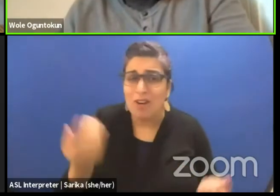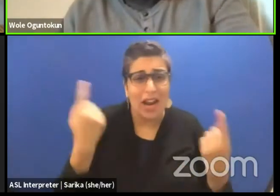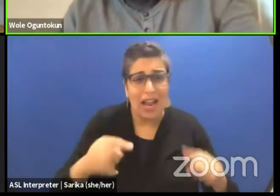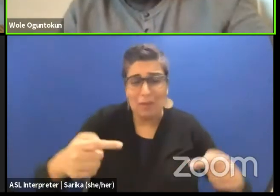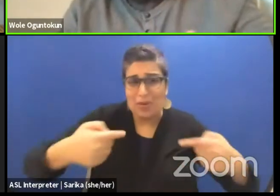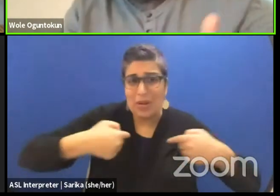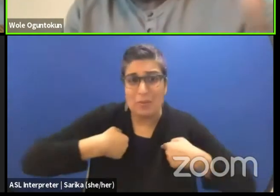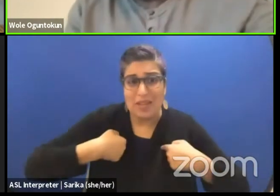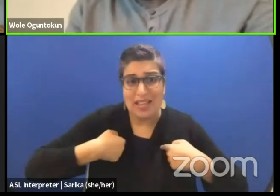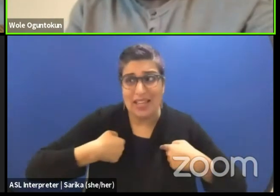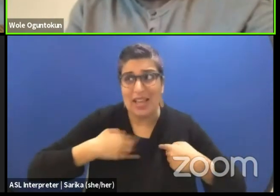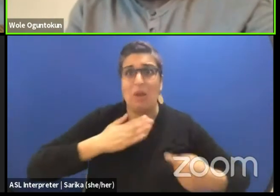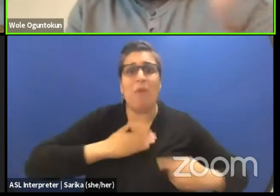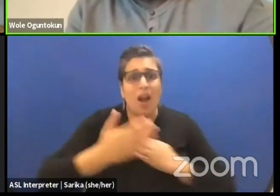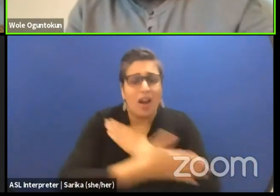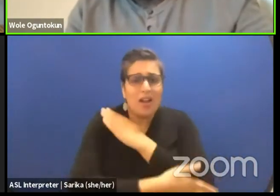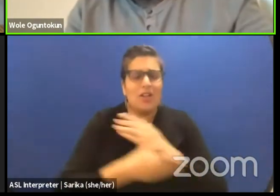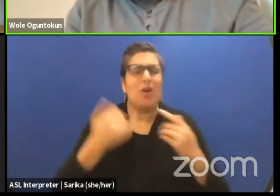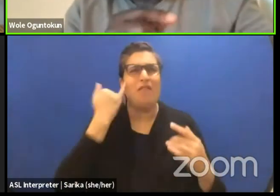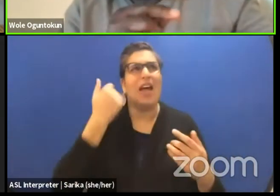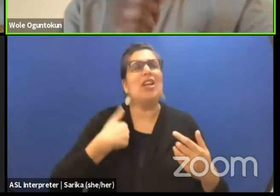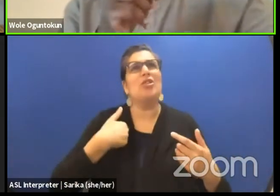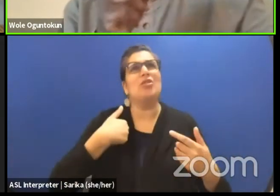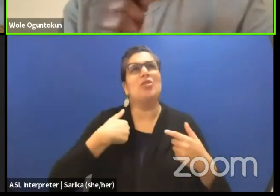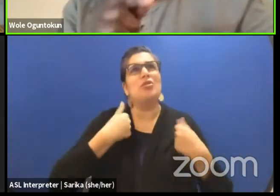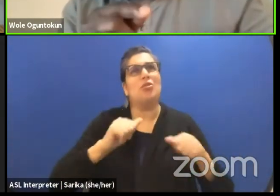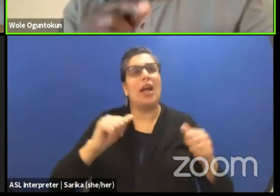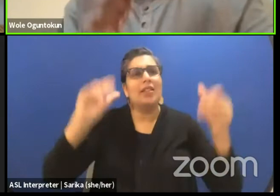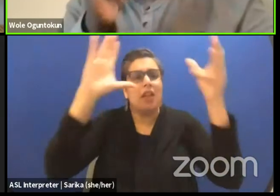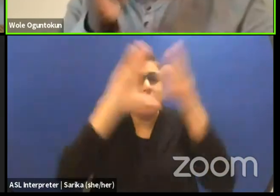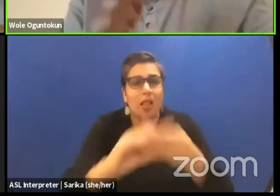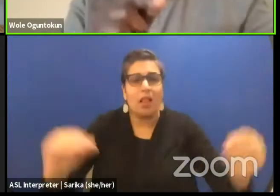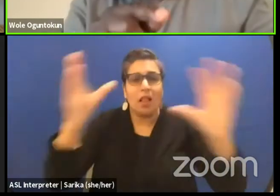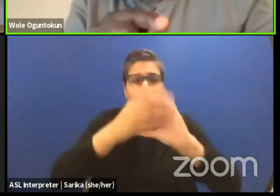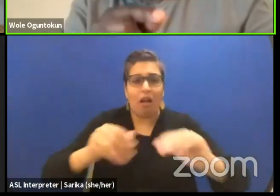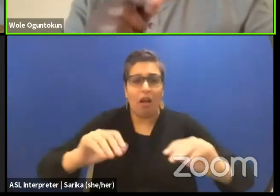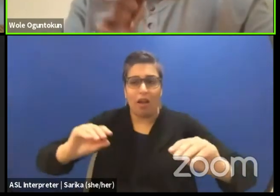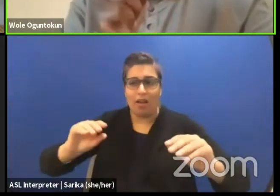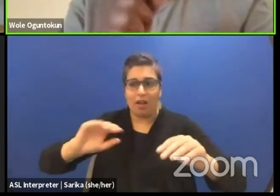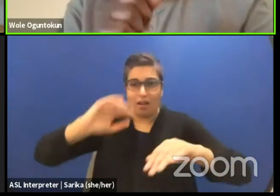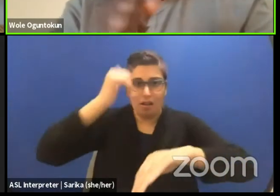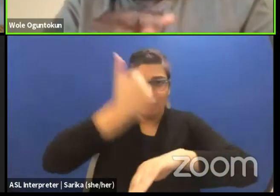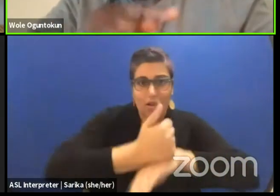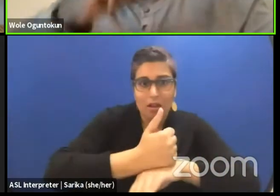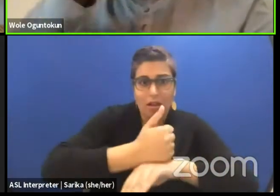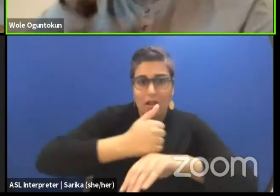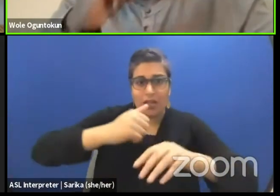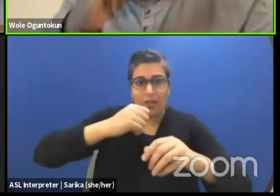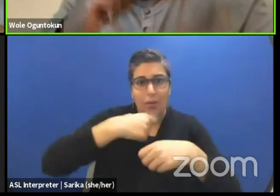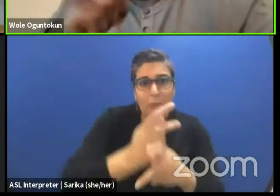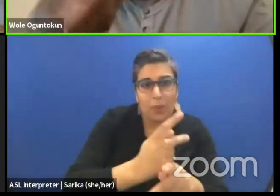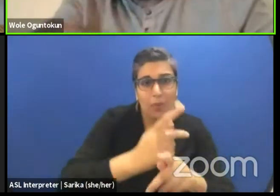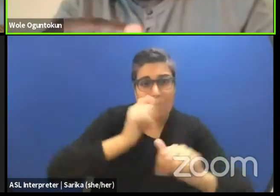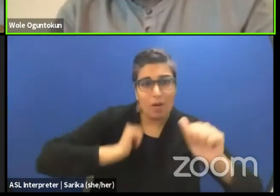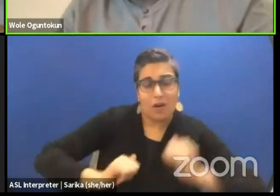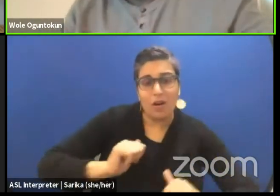Therefore if I try to tell that story, if I tried to tell that story, I would be telling a non-truth.